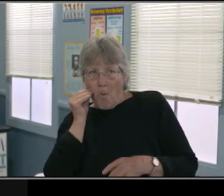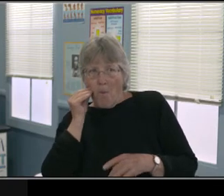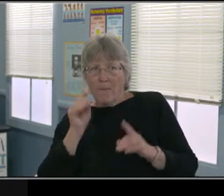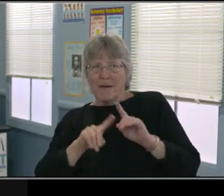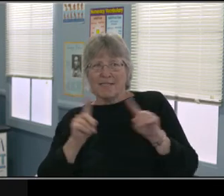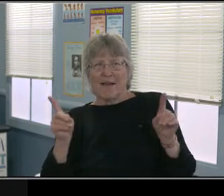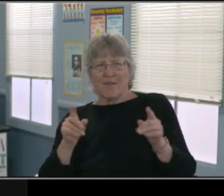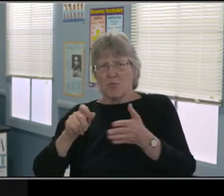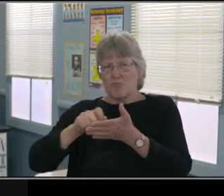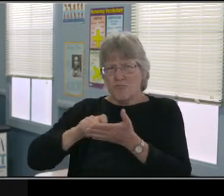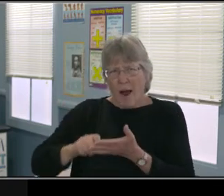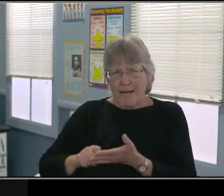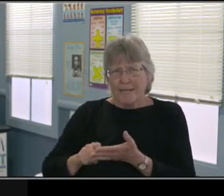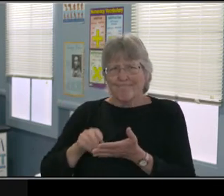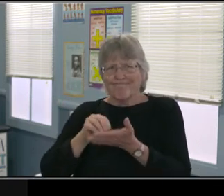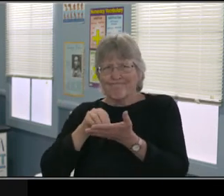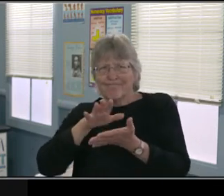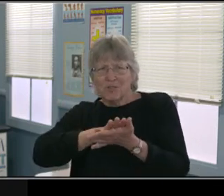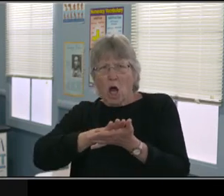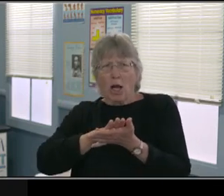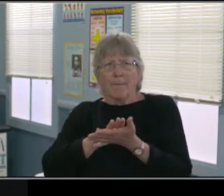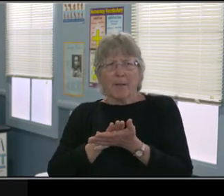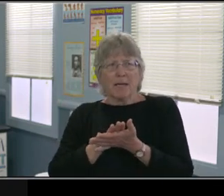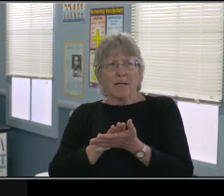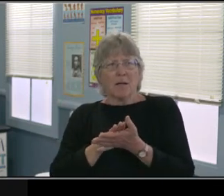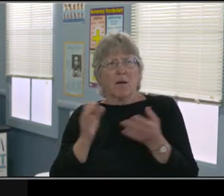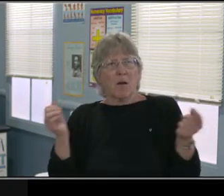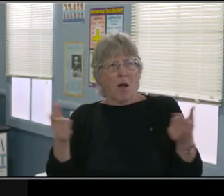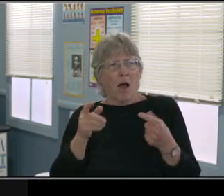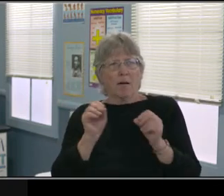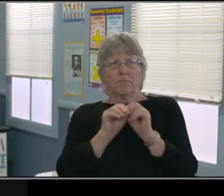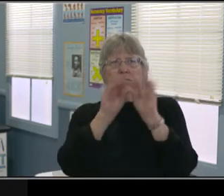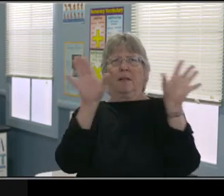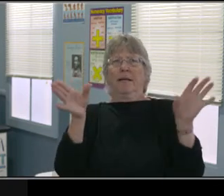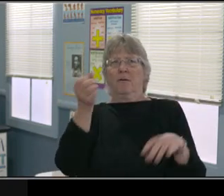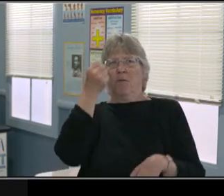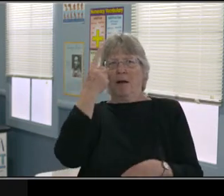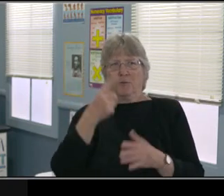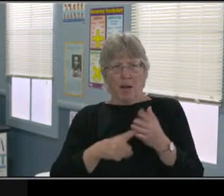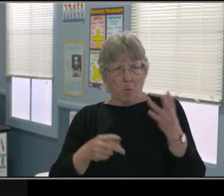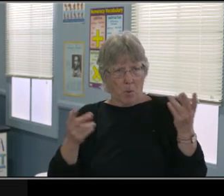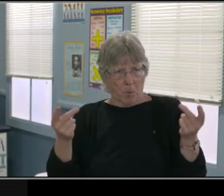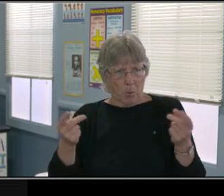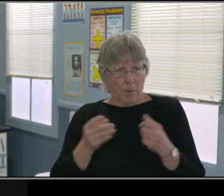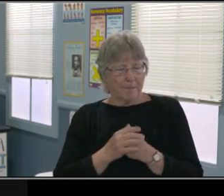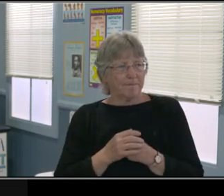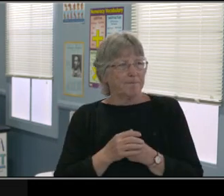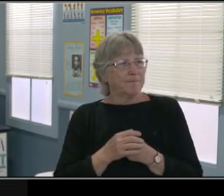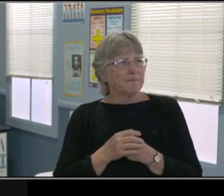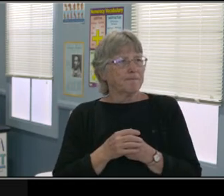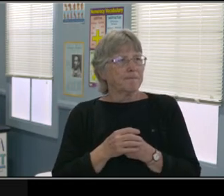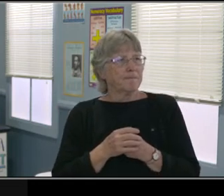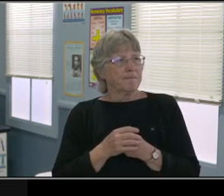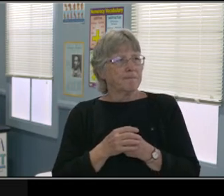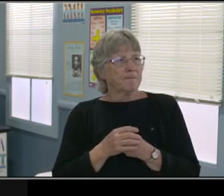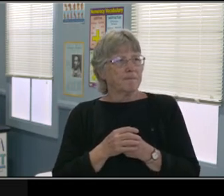Maybe... There are some students that in-person can't attend for more than five minutes, 10 minutes, two minutes, 20 minutes.